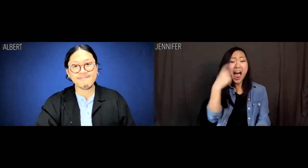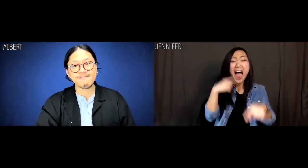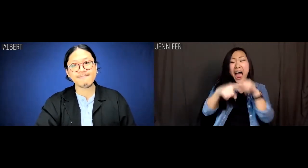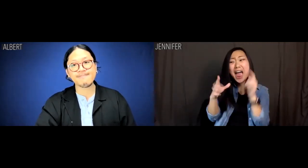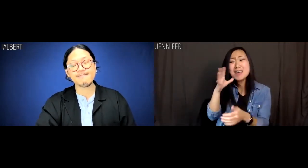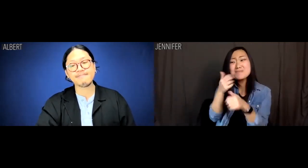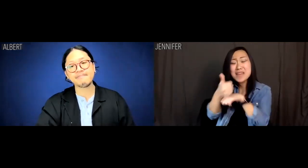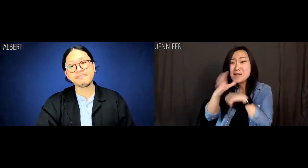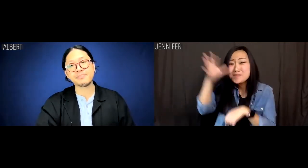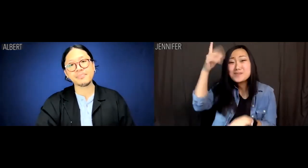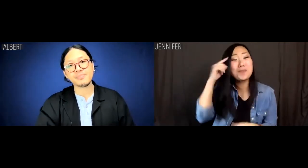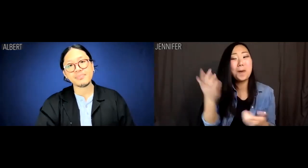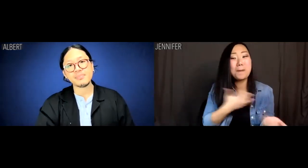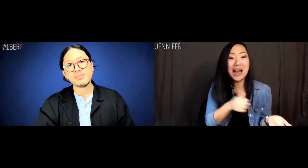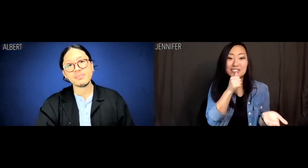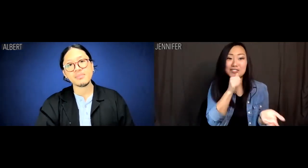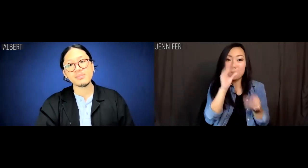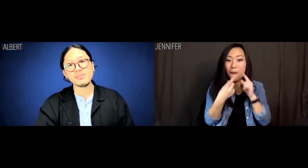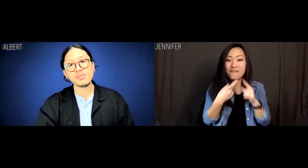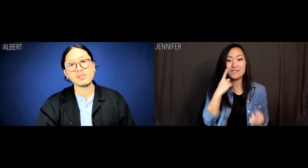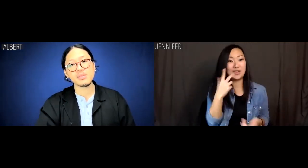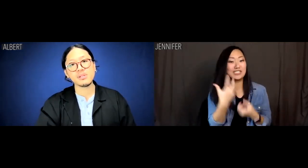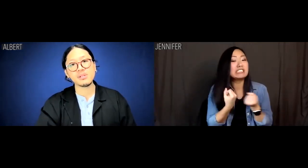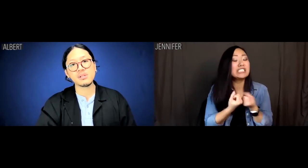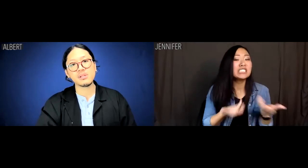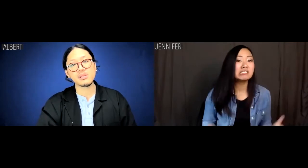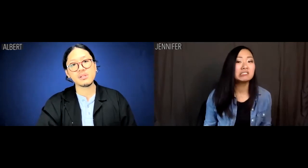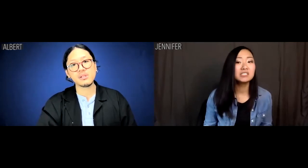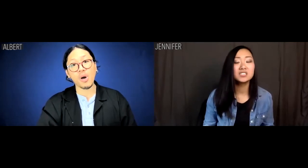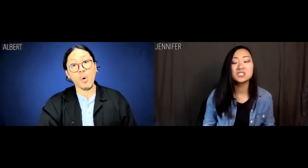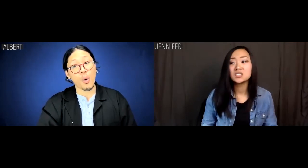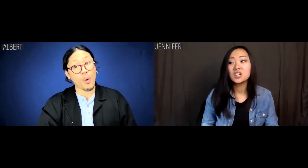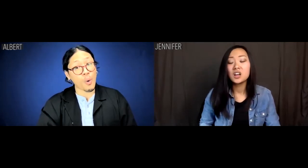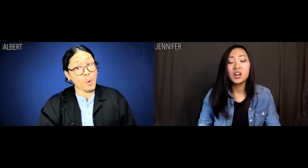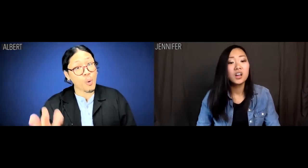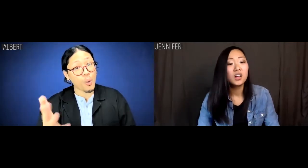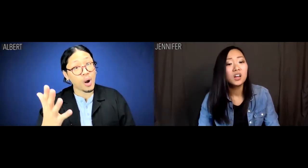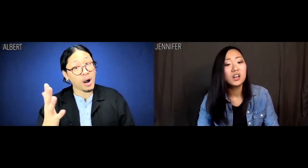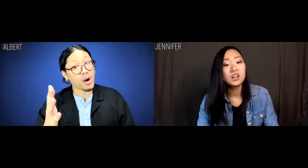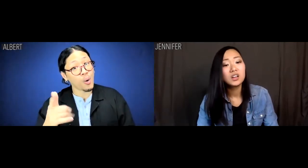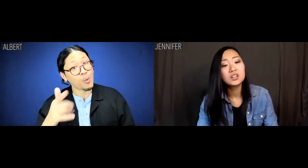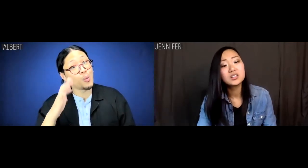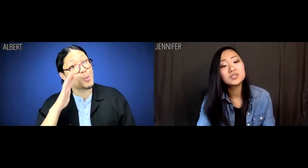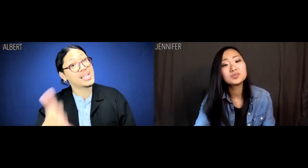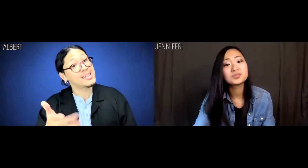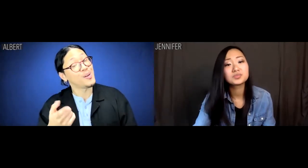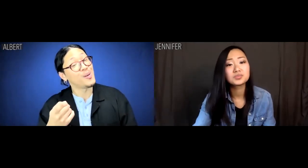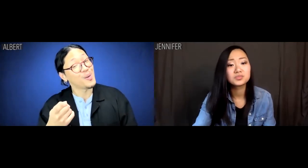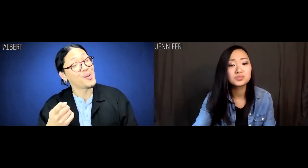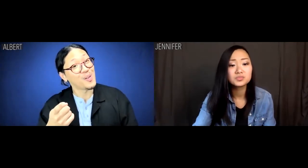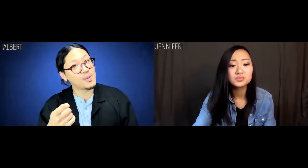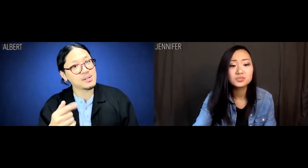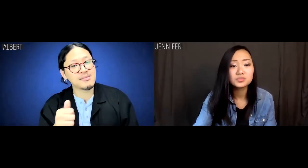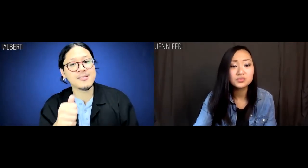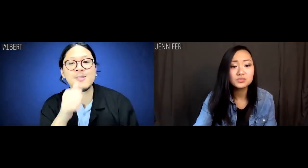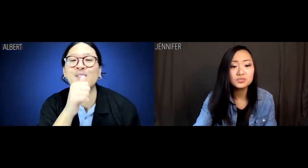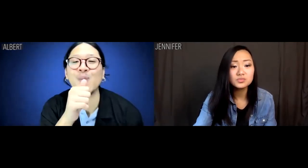Plus, I can't bloody well blame Mom and Dad for the live-in boyfriend that they've never met. Albert: Oh but you will.